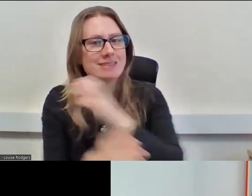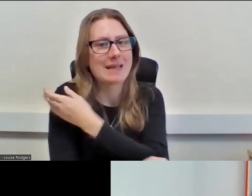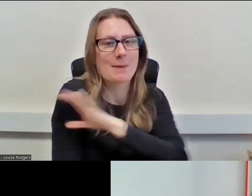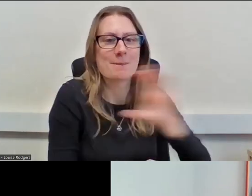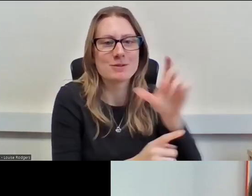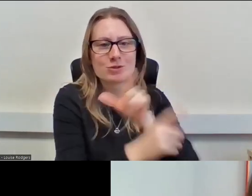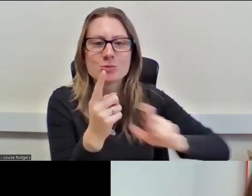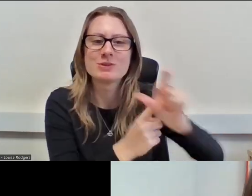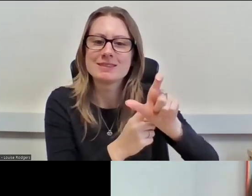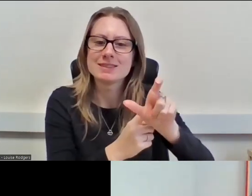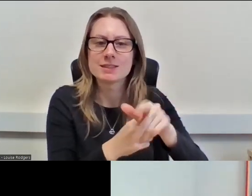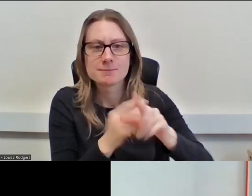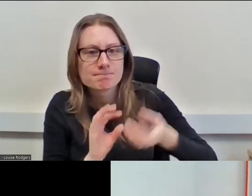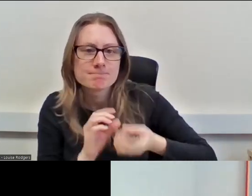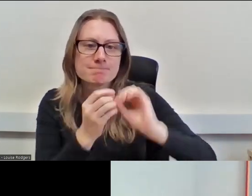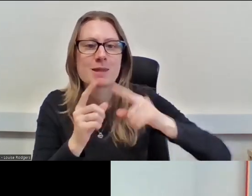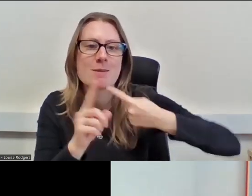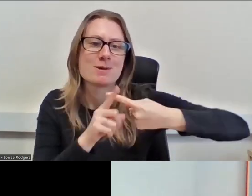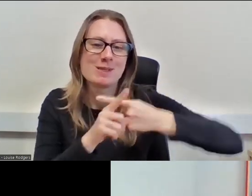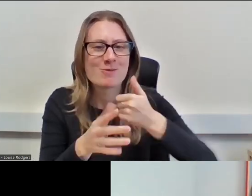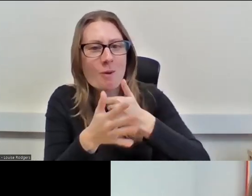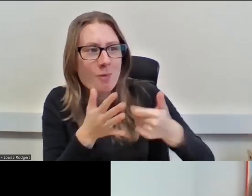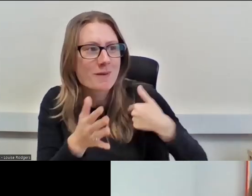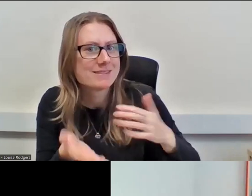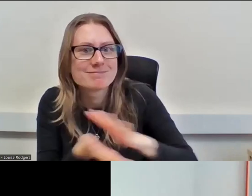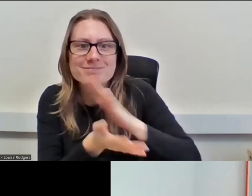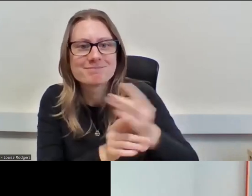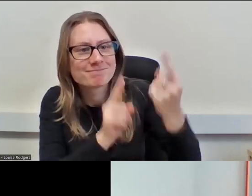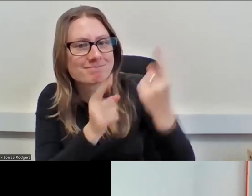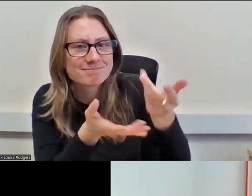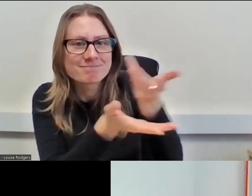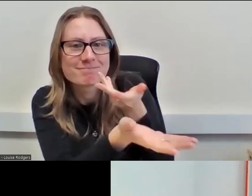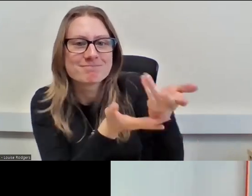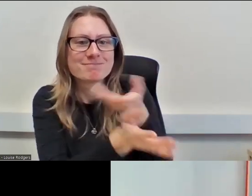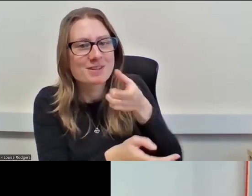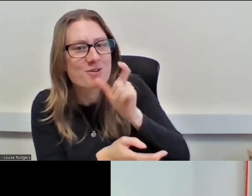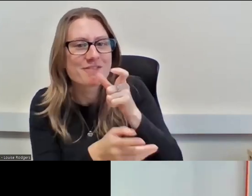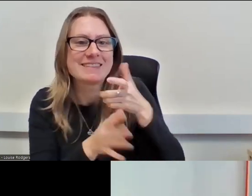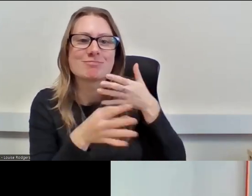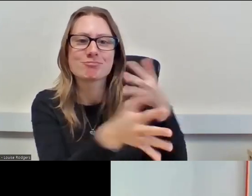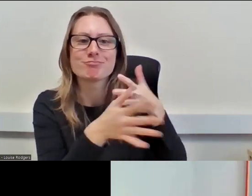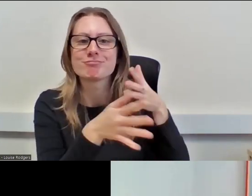positive and always up for a coffee, a blether and a biscuit. Lauren's done a pre-record,